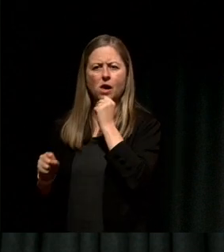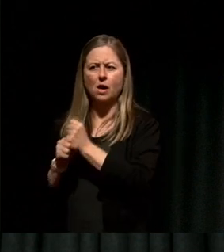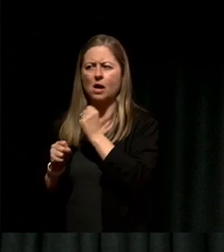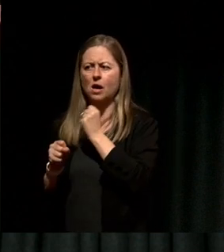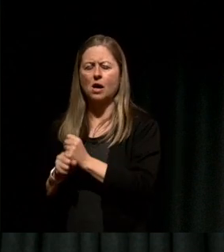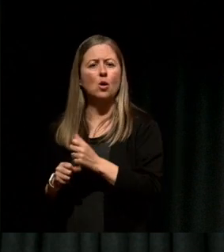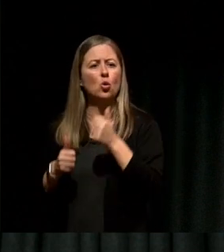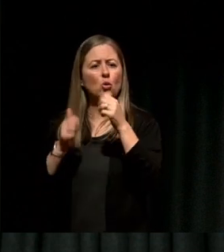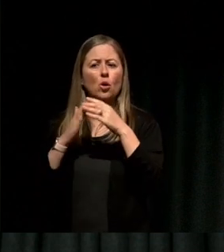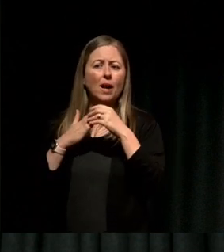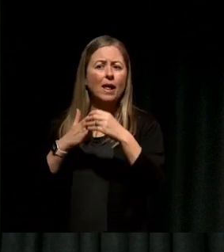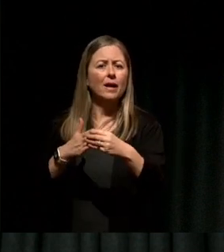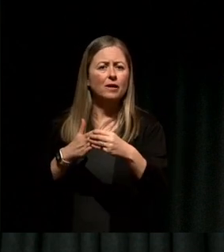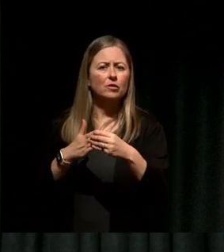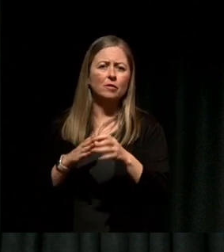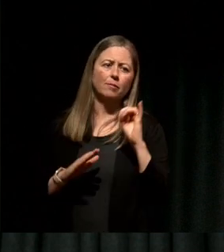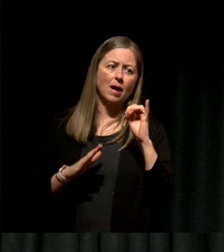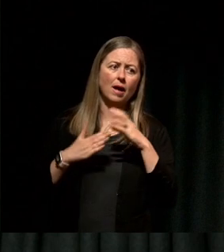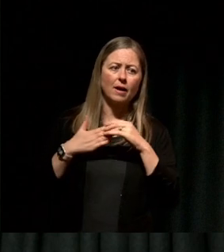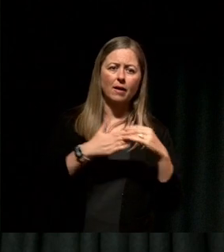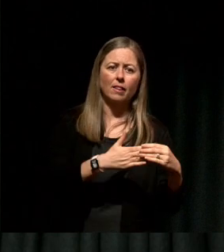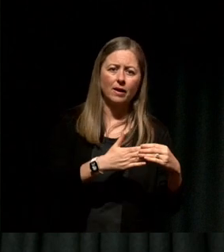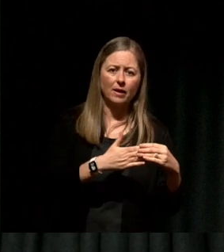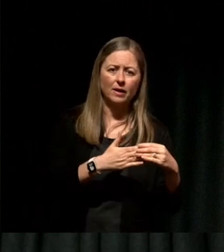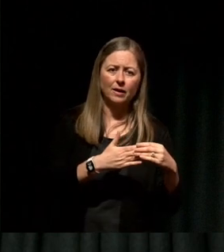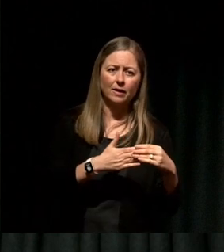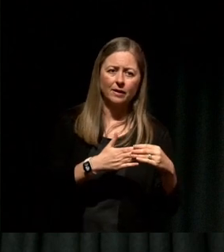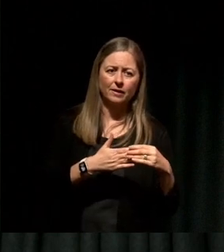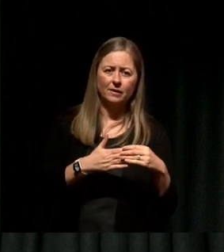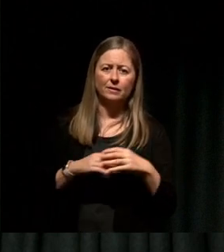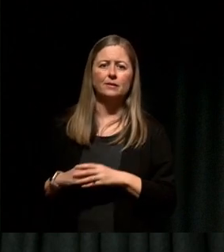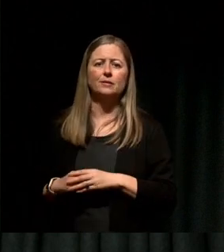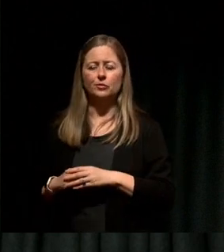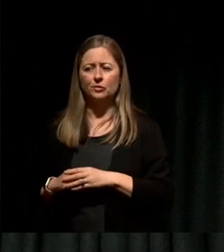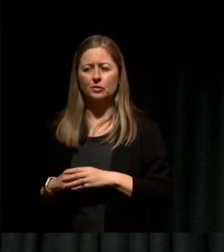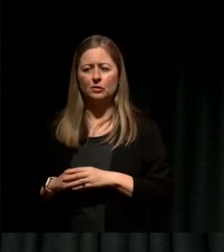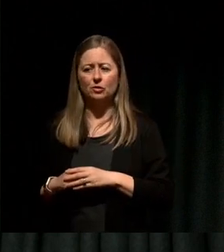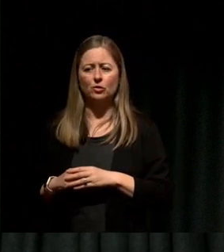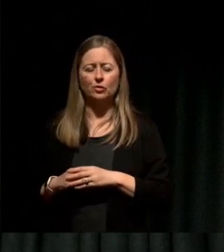and great leaders who got into tight corners and political situations that made them take